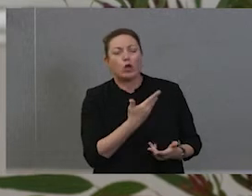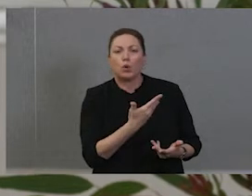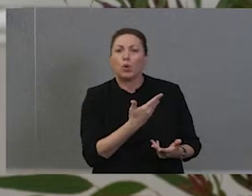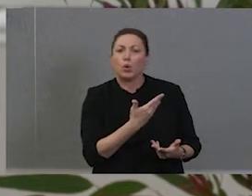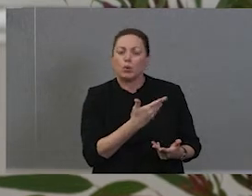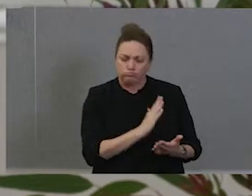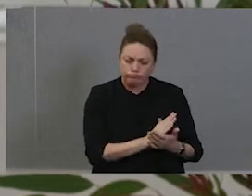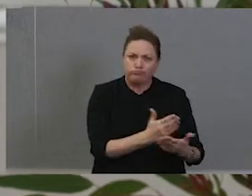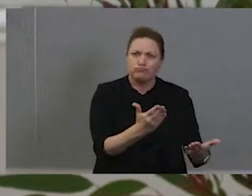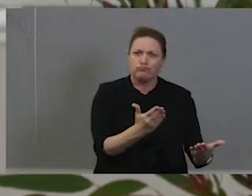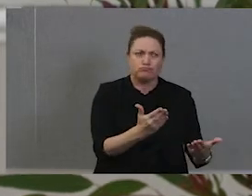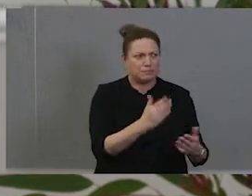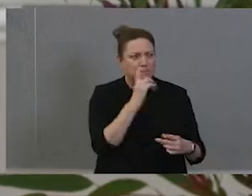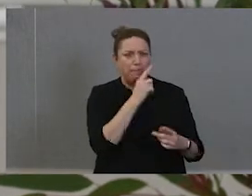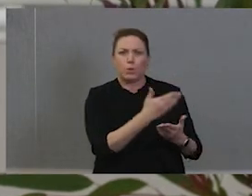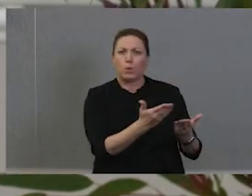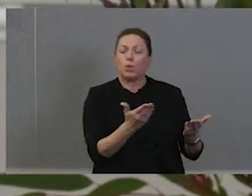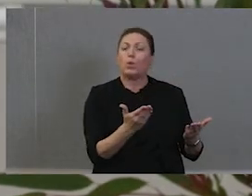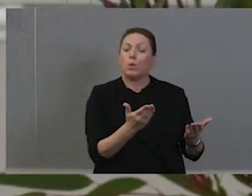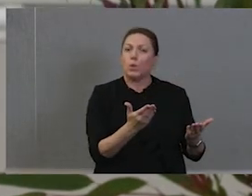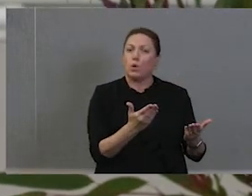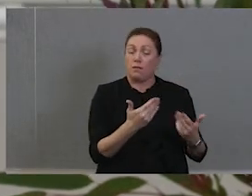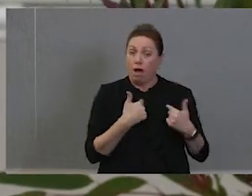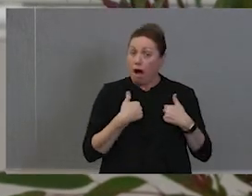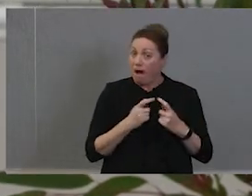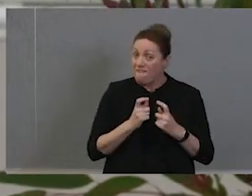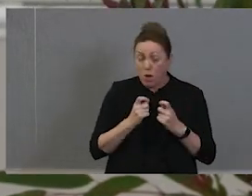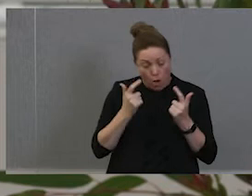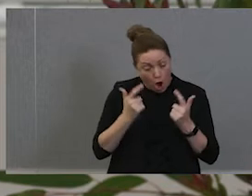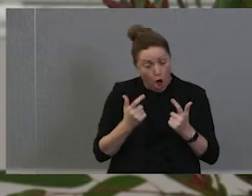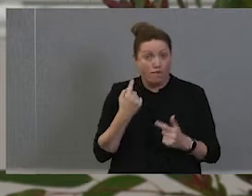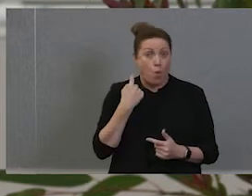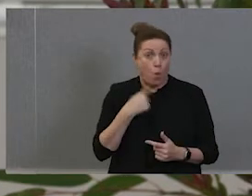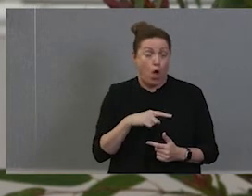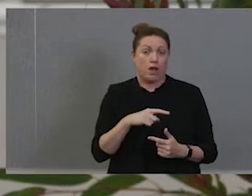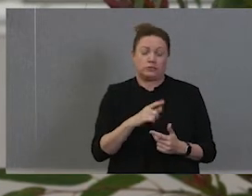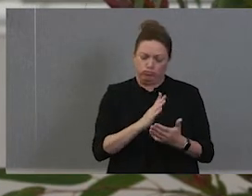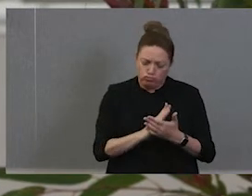lot of genuine people. I value a lot of the white genuine friends of mine of what